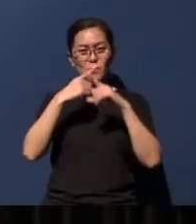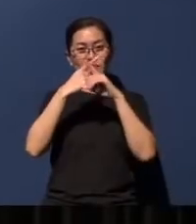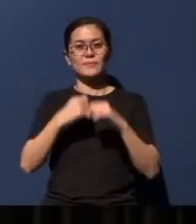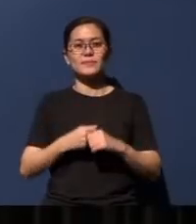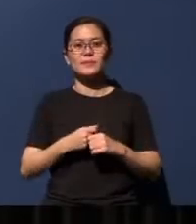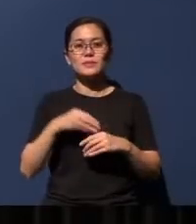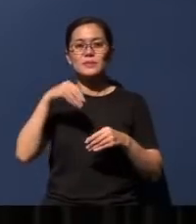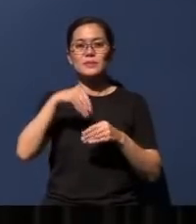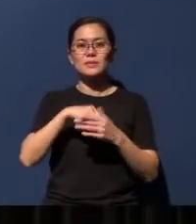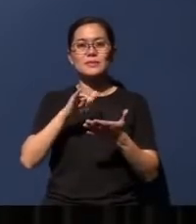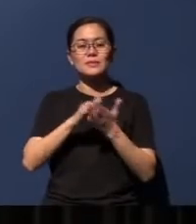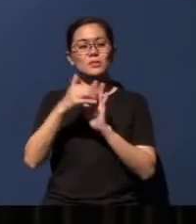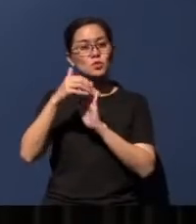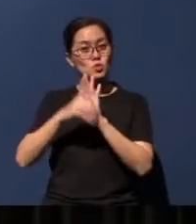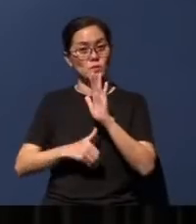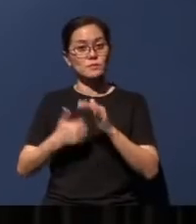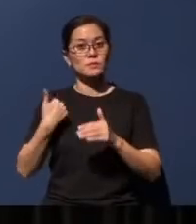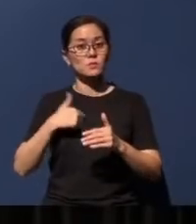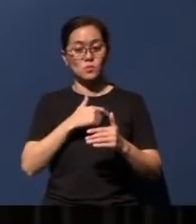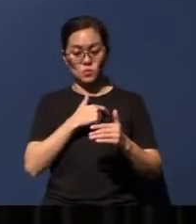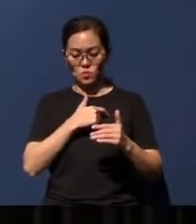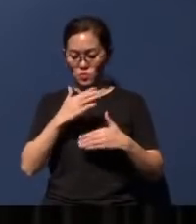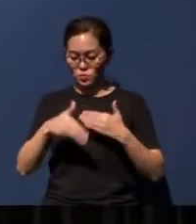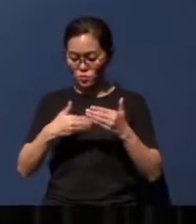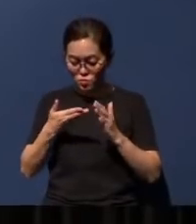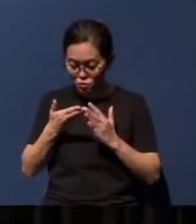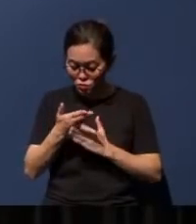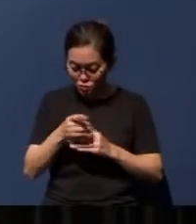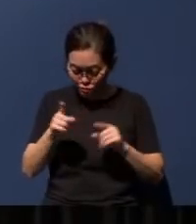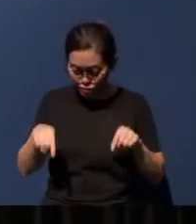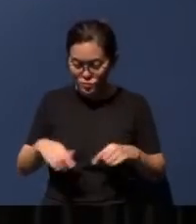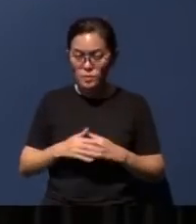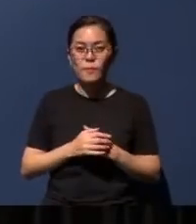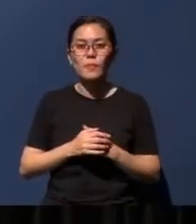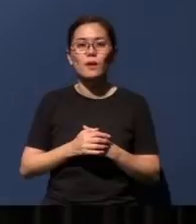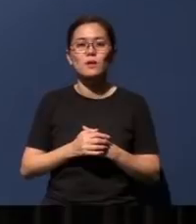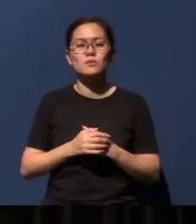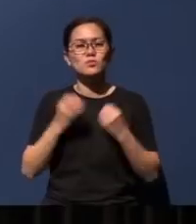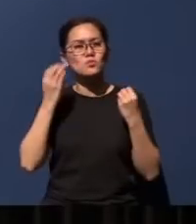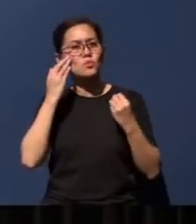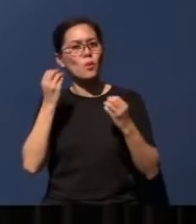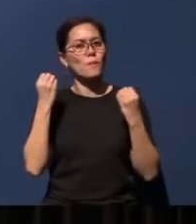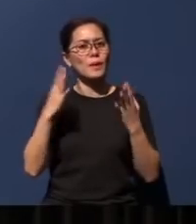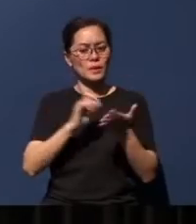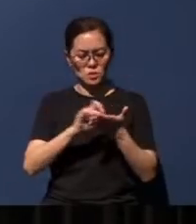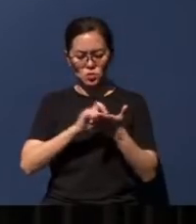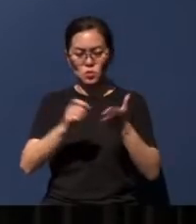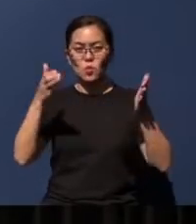in this chapter as we go through it. You know, many writers in the Bible